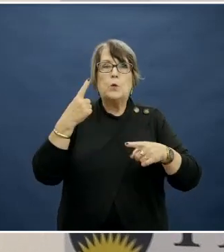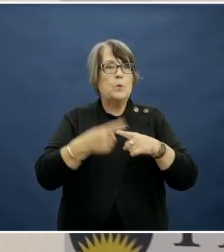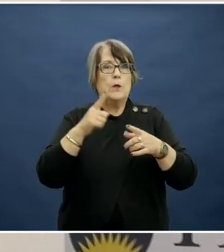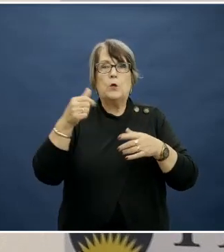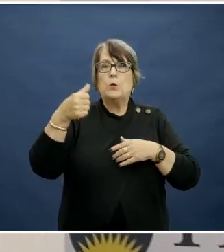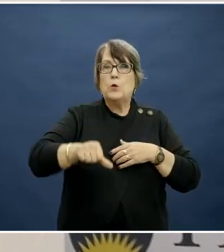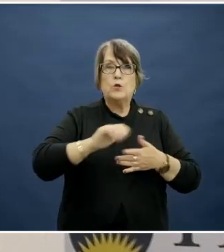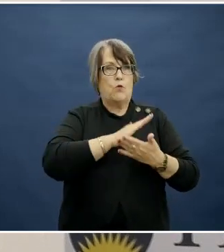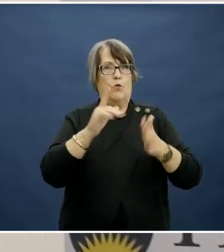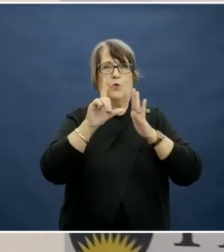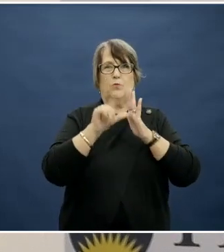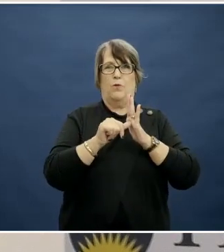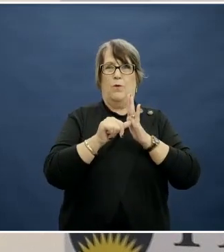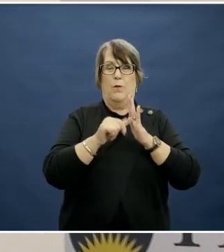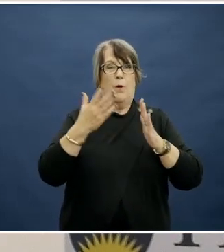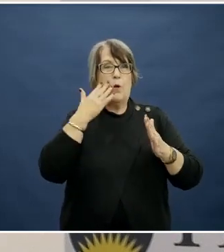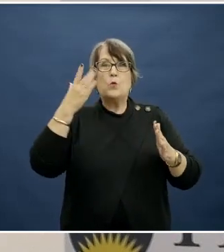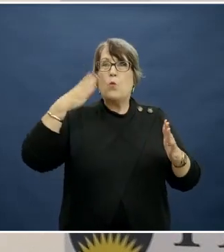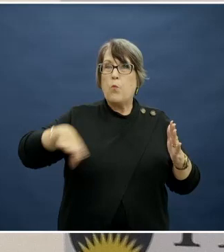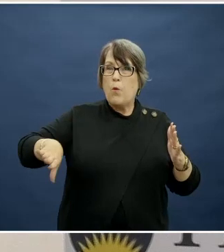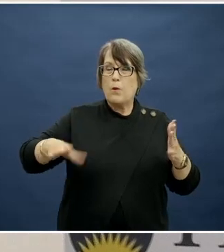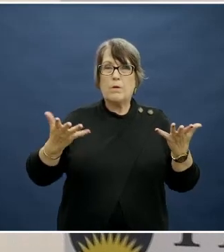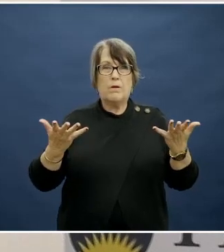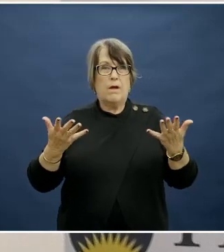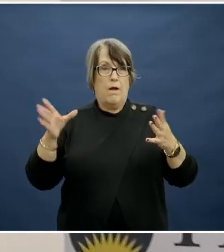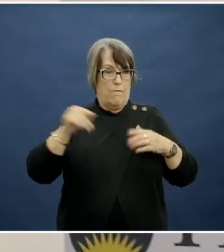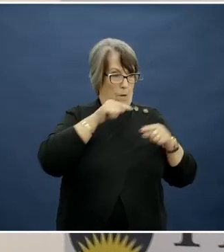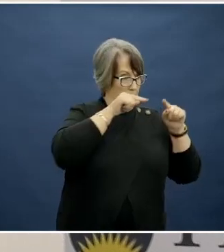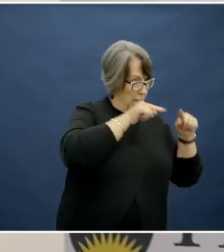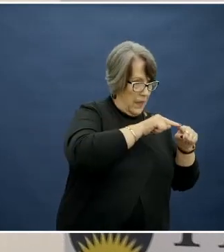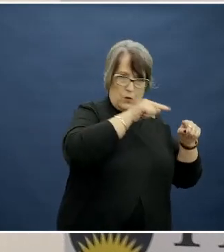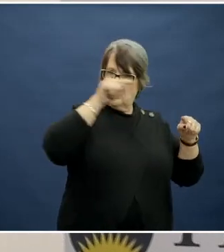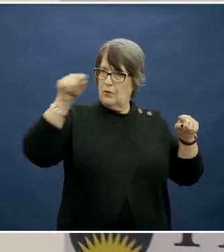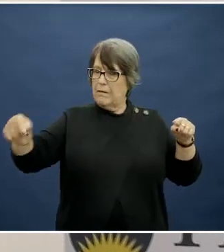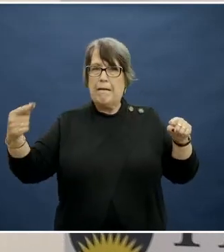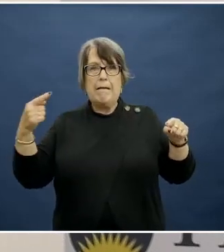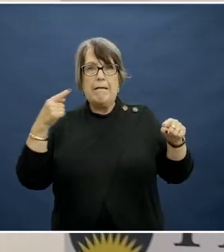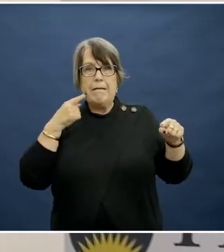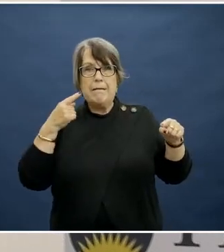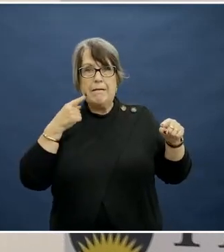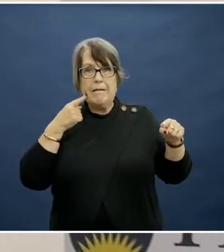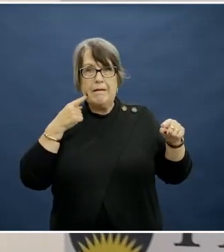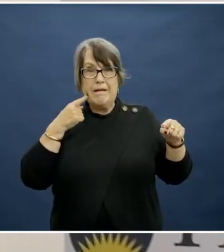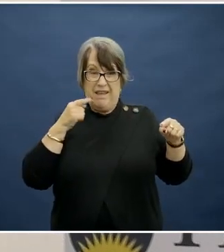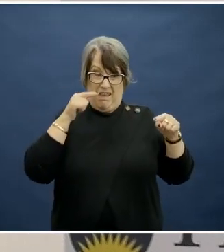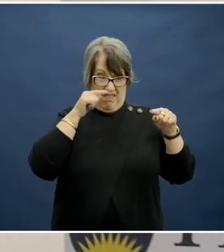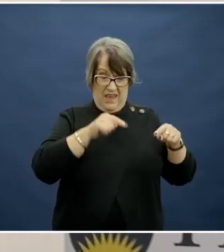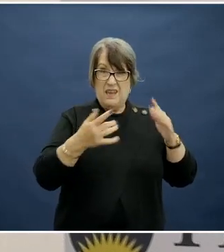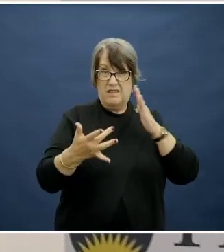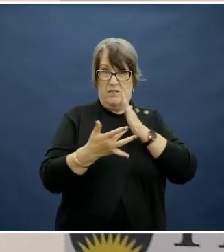realtime when you're wanting to, to move from A to B, that make these sorts of technologies